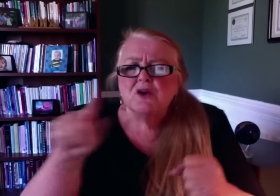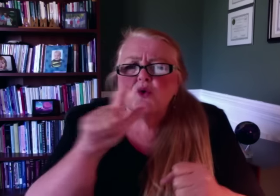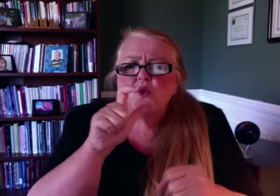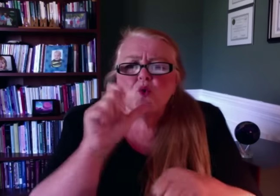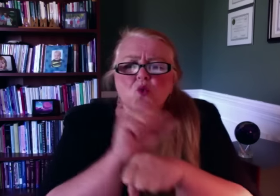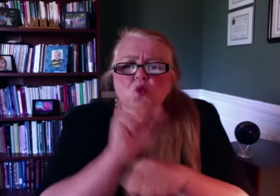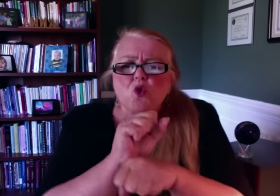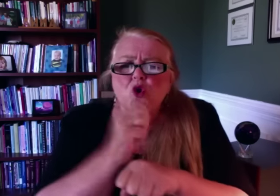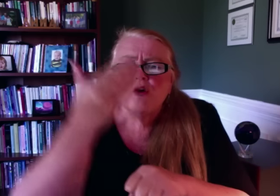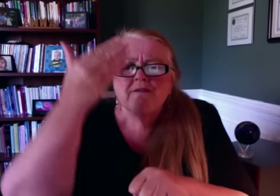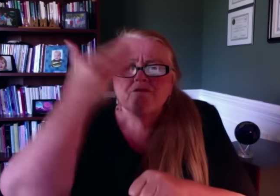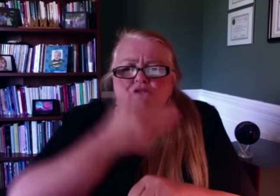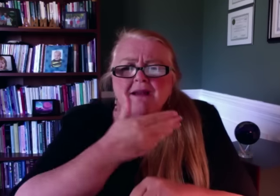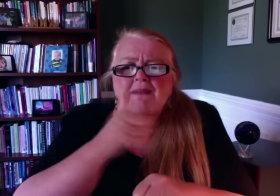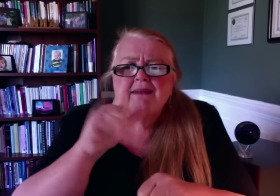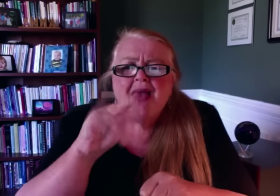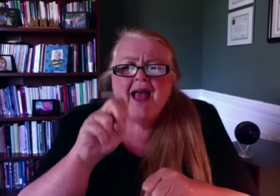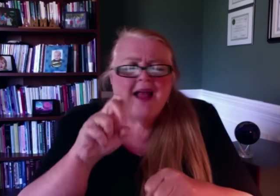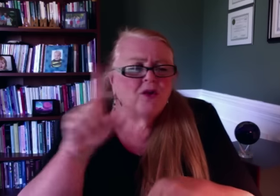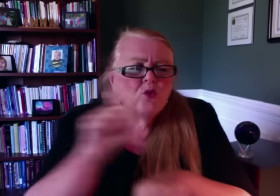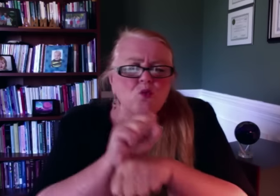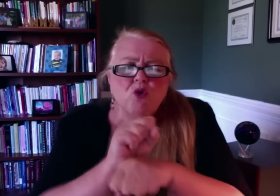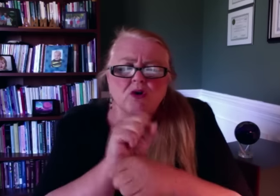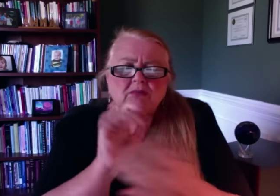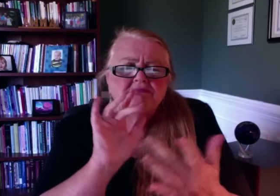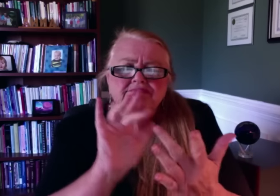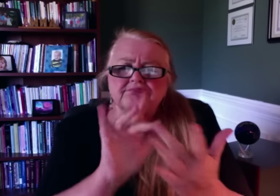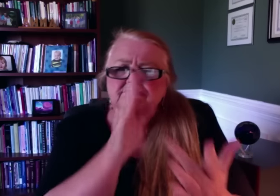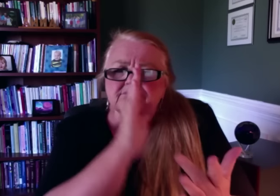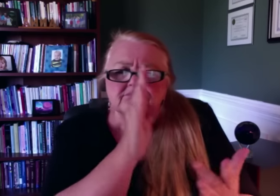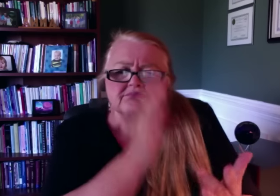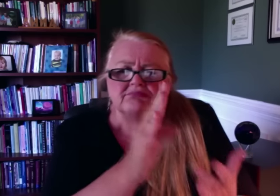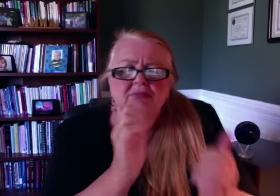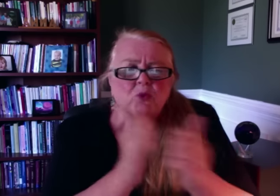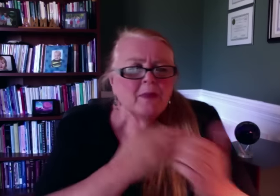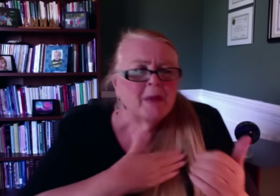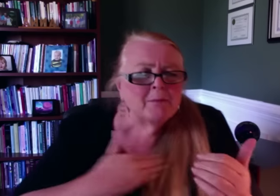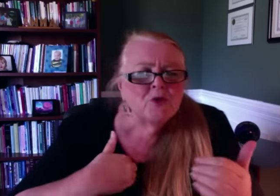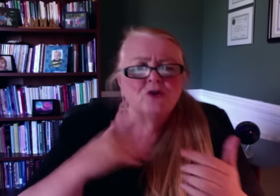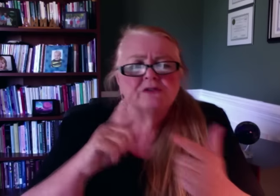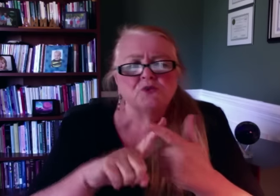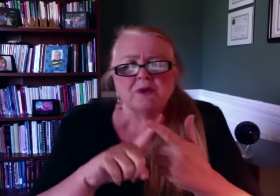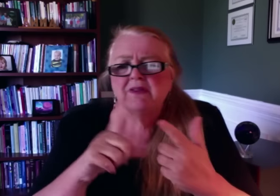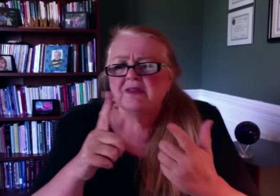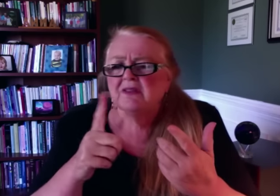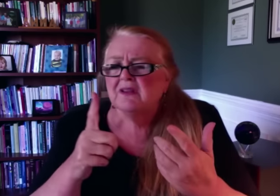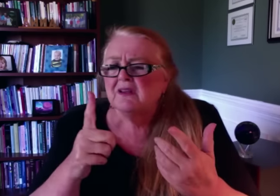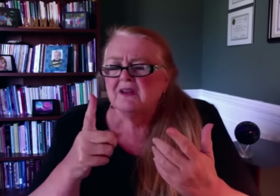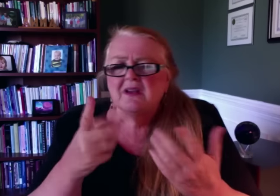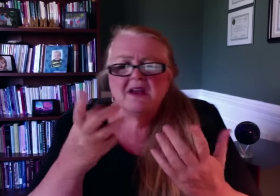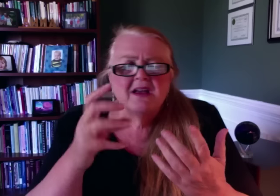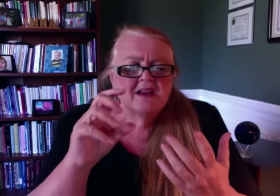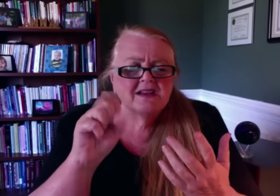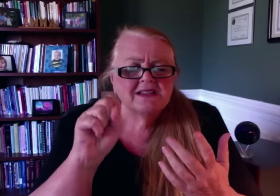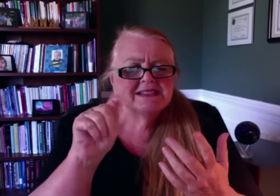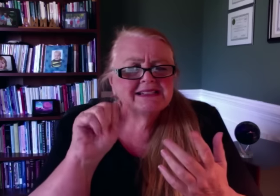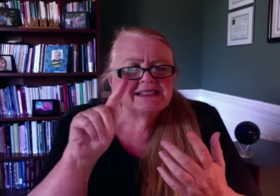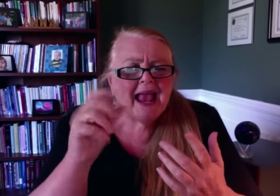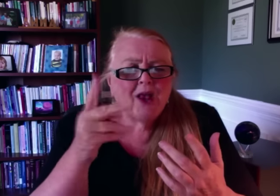the work that needed to be done, interfacing with members and stakeholders